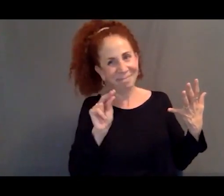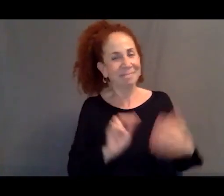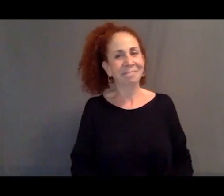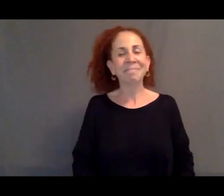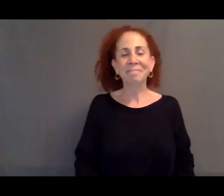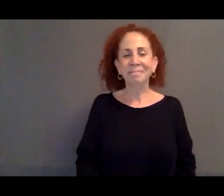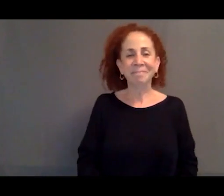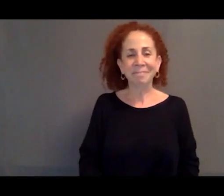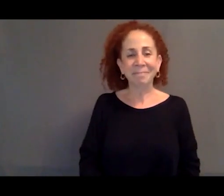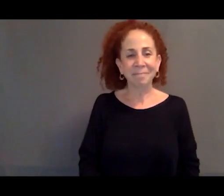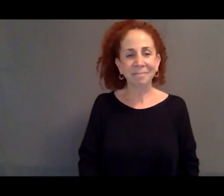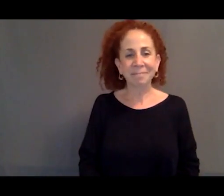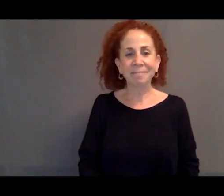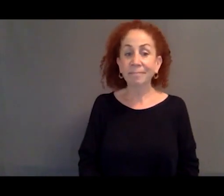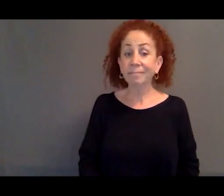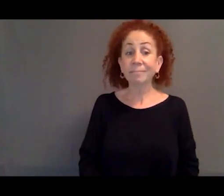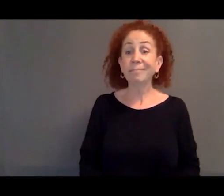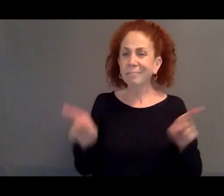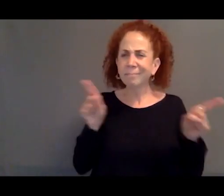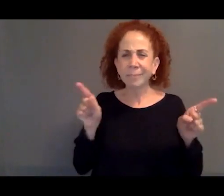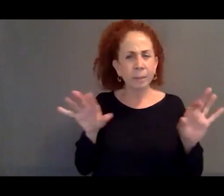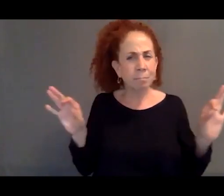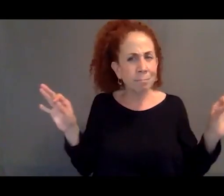And this ends up being quite important.